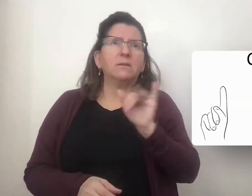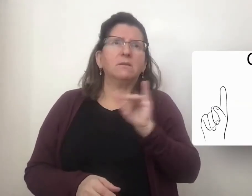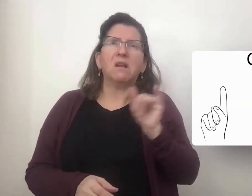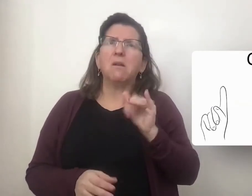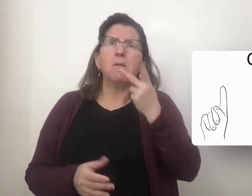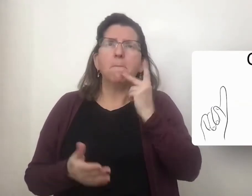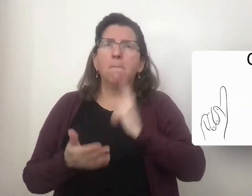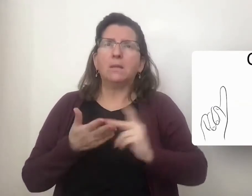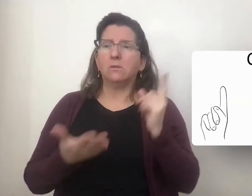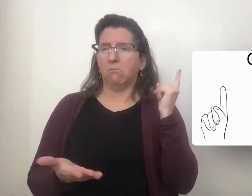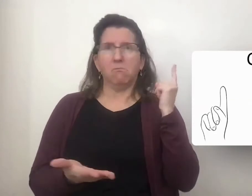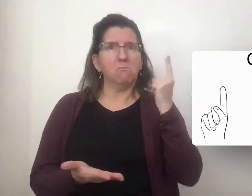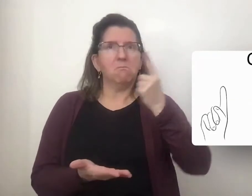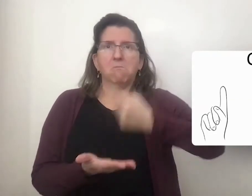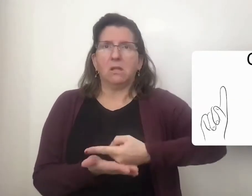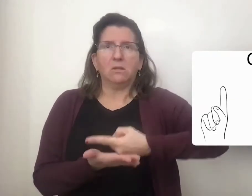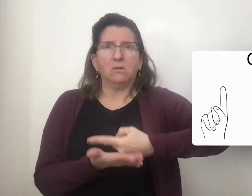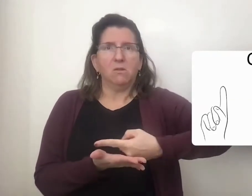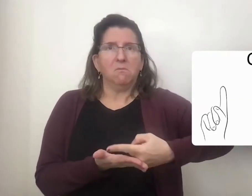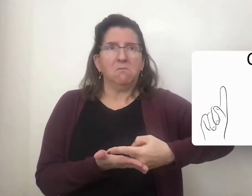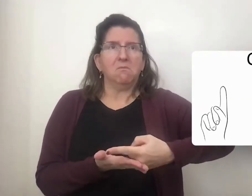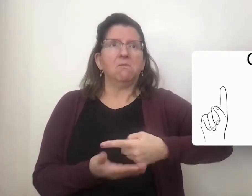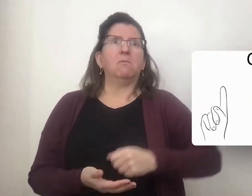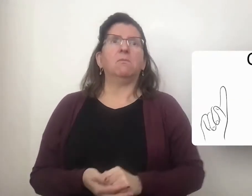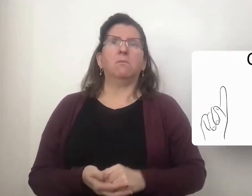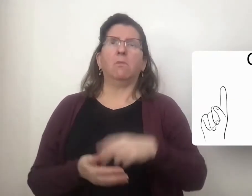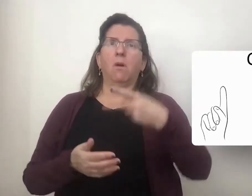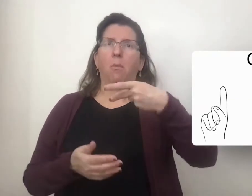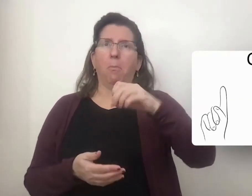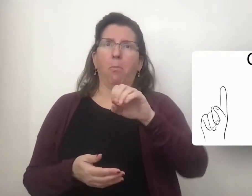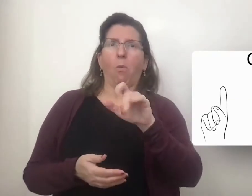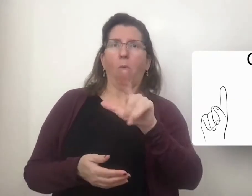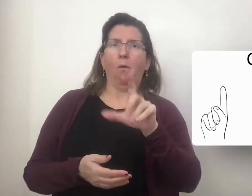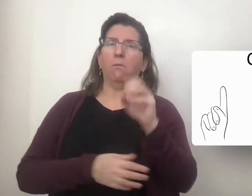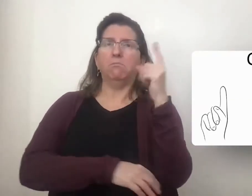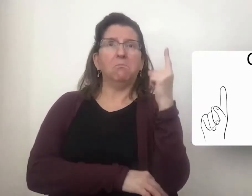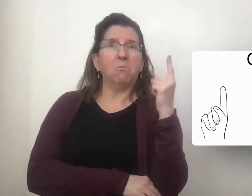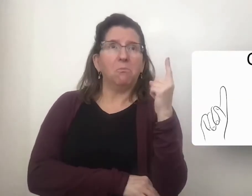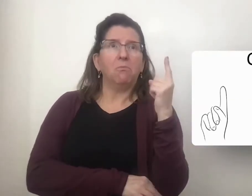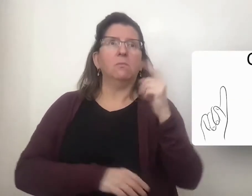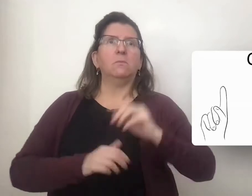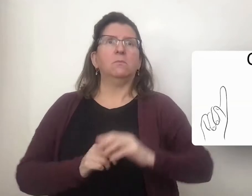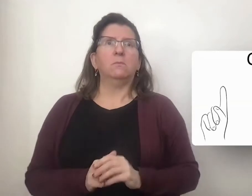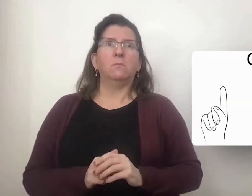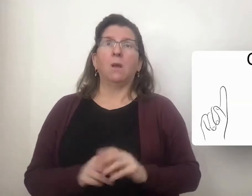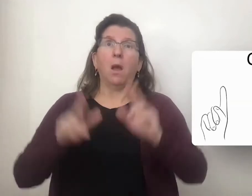a pencil a pole